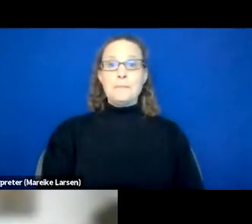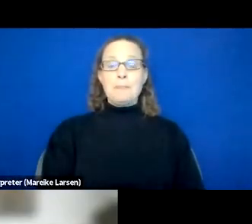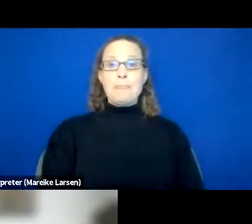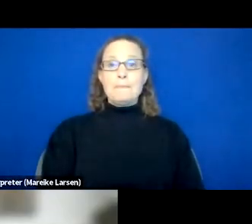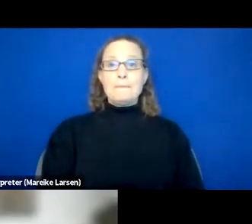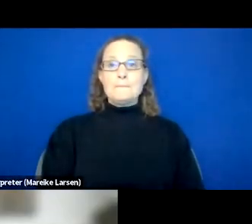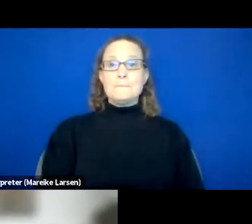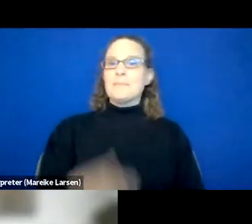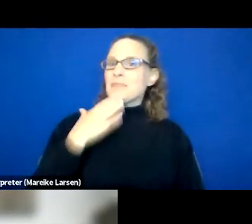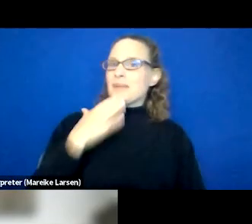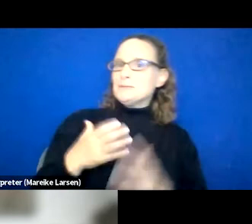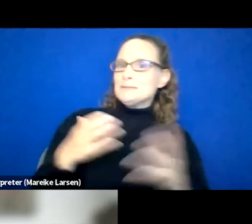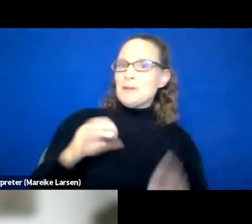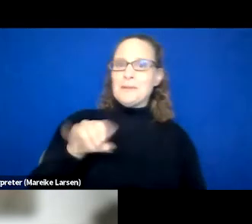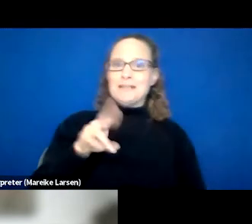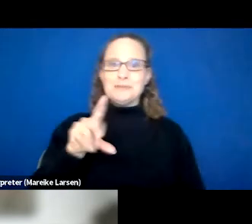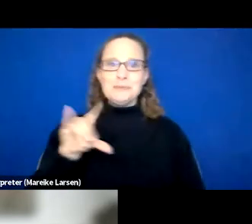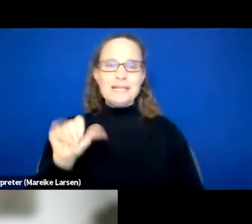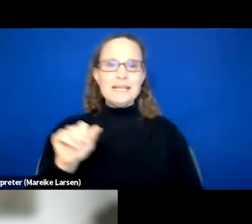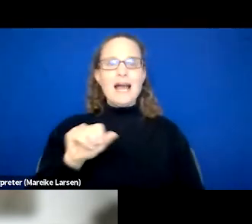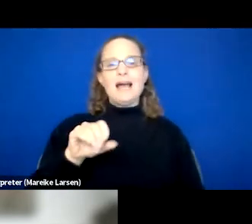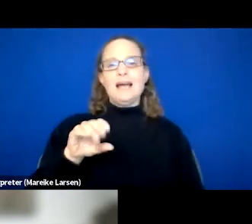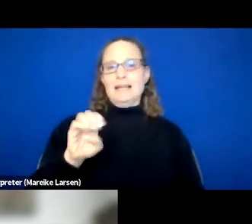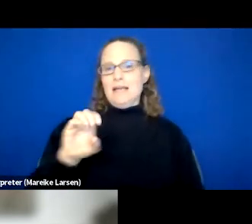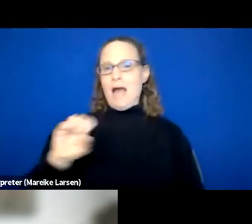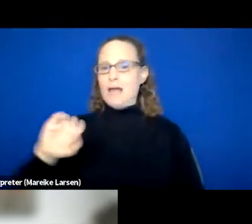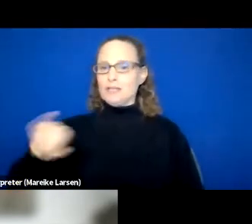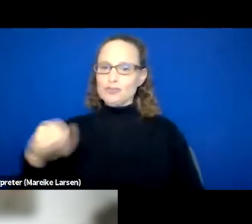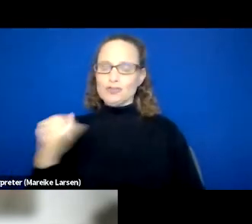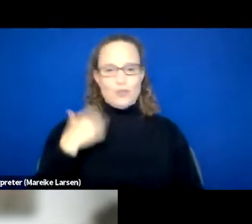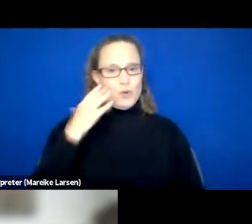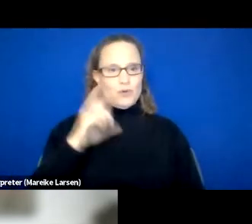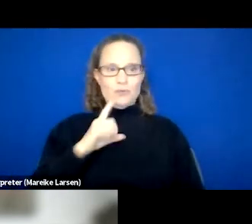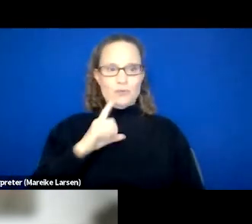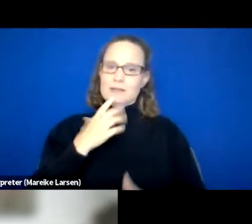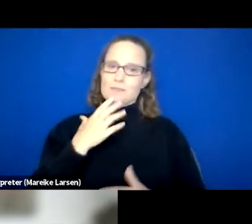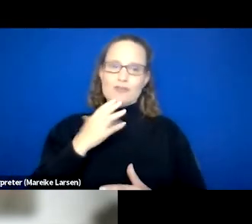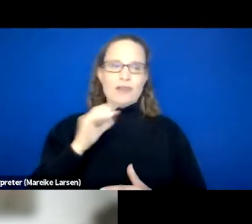Thank you so much, Julia. And Eoj, we really it, and I know there's some questions in the chat